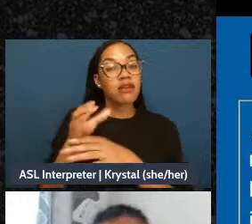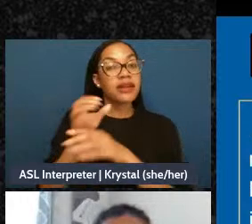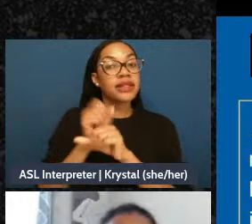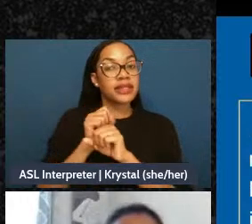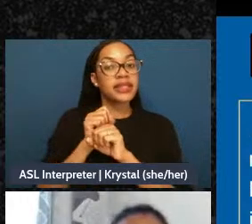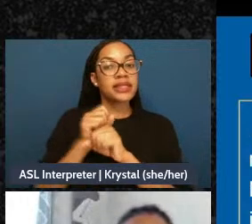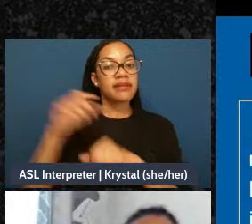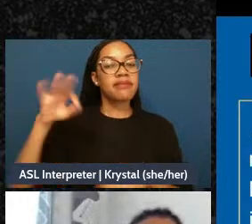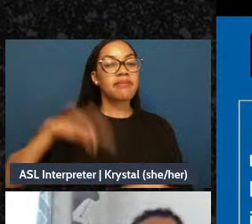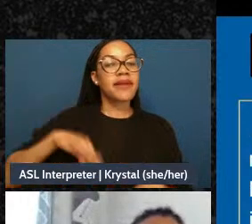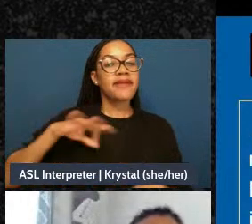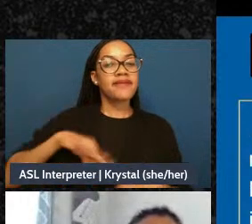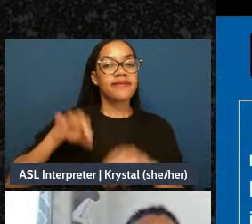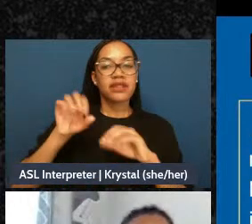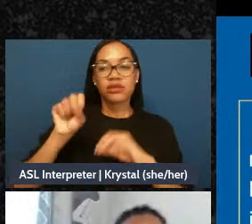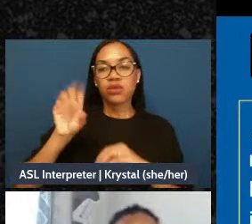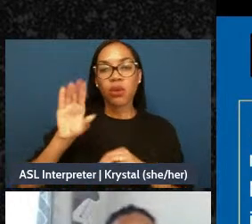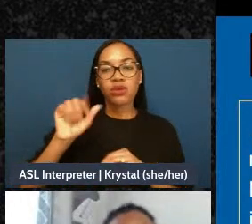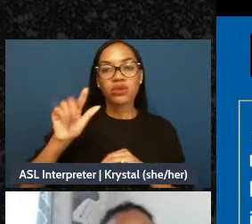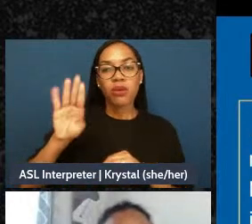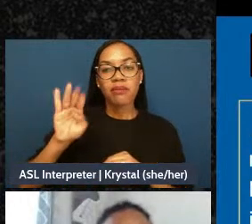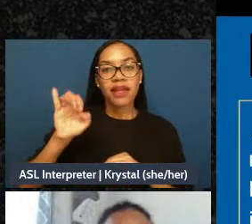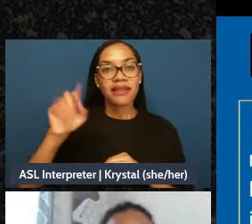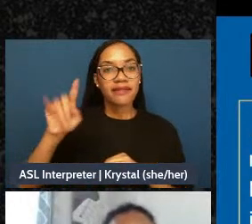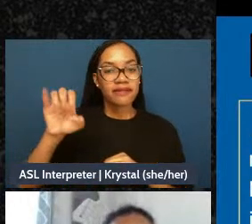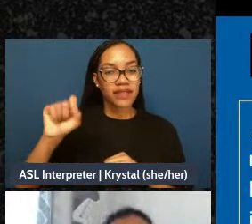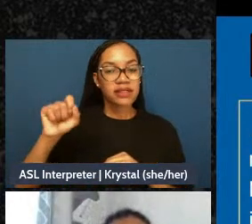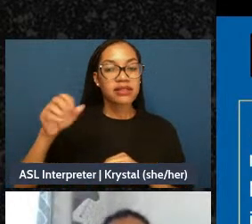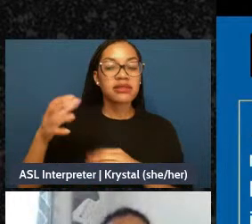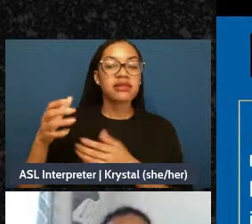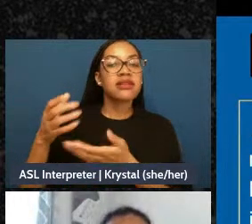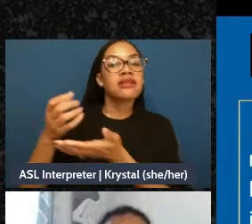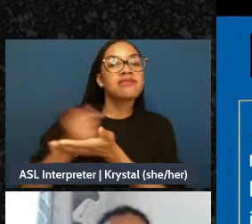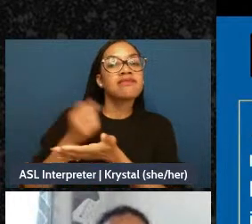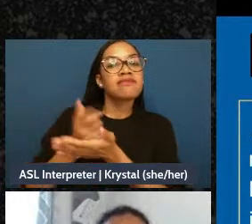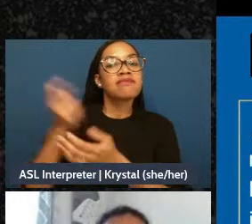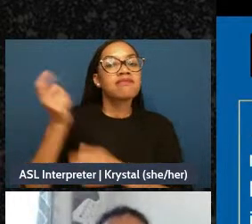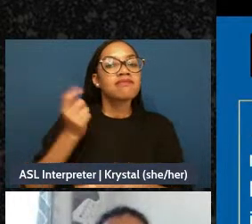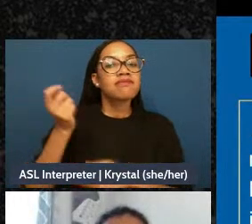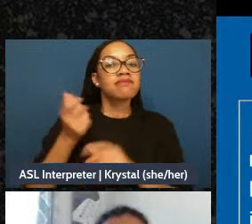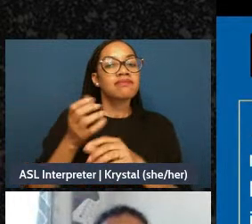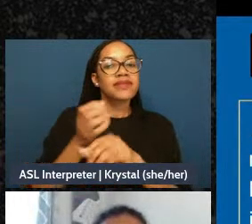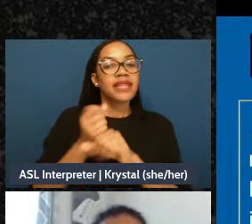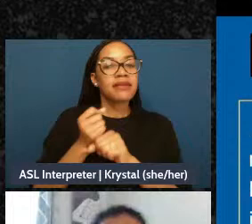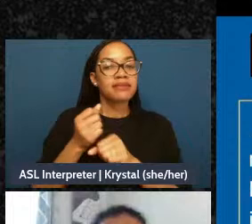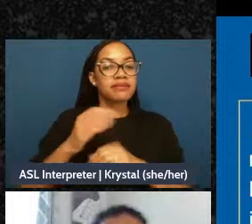needs. So I think that it's really lovely that this relative sees the wealth of love that Mary